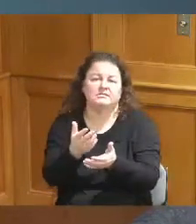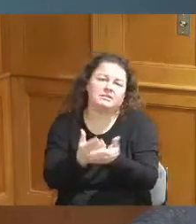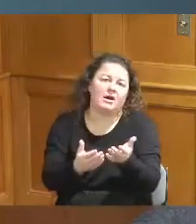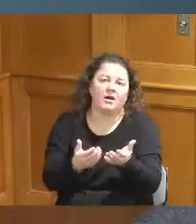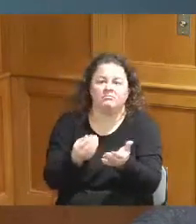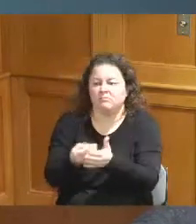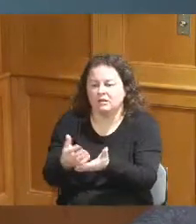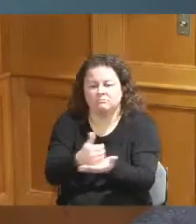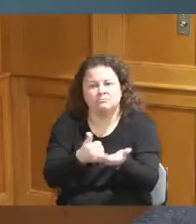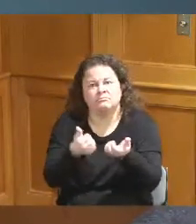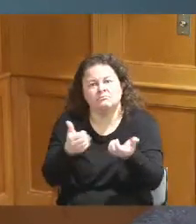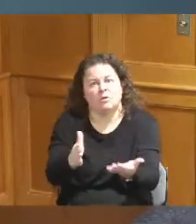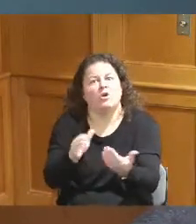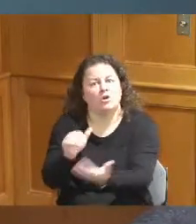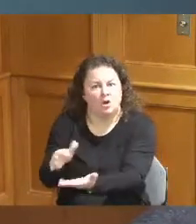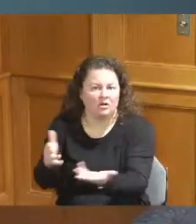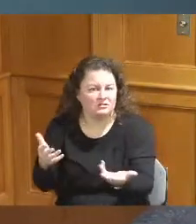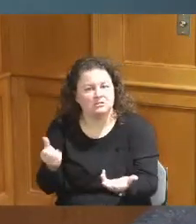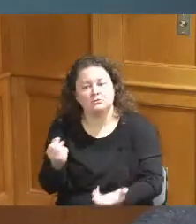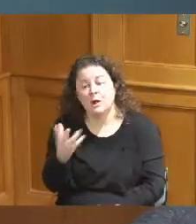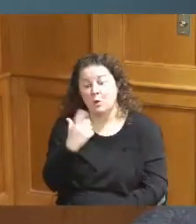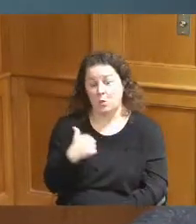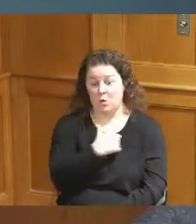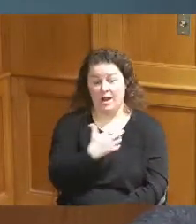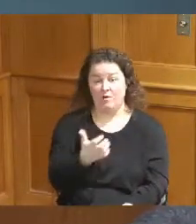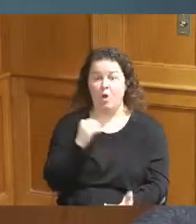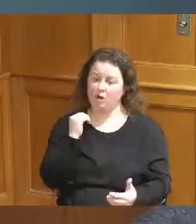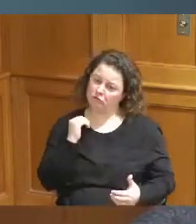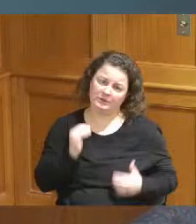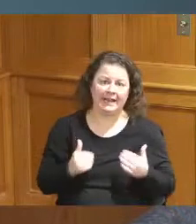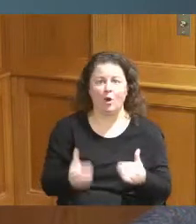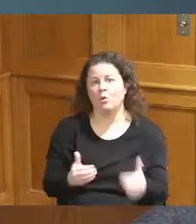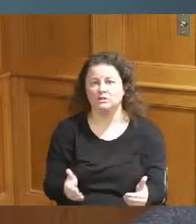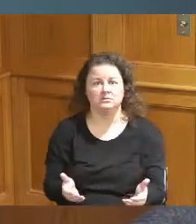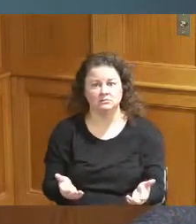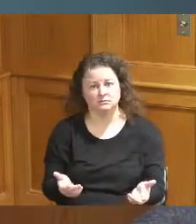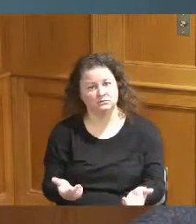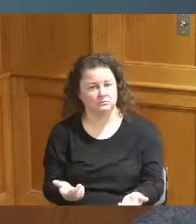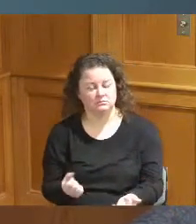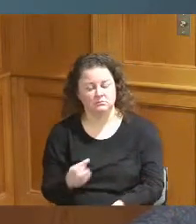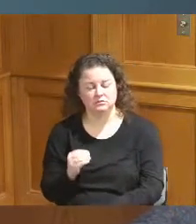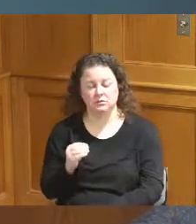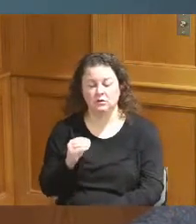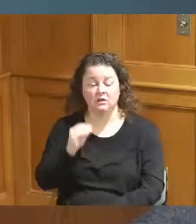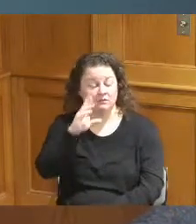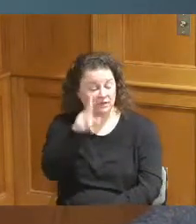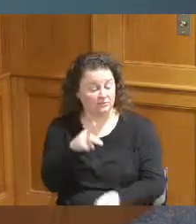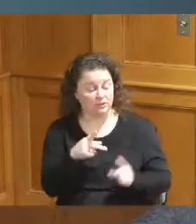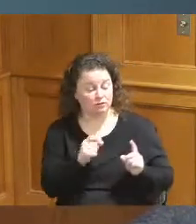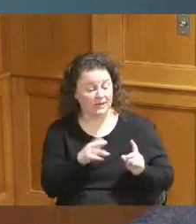know we we want to get this moving and grooving and Vice President yeah you guys just want to add